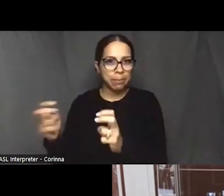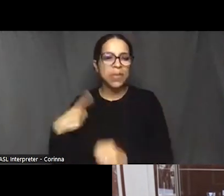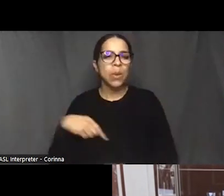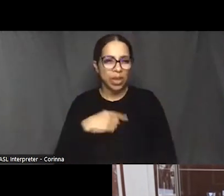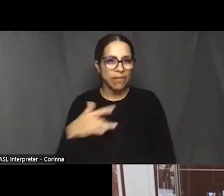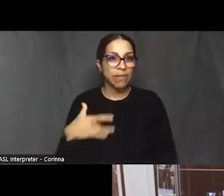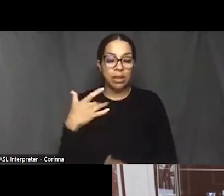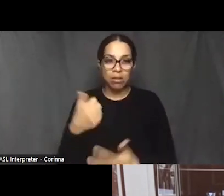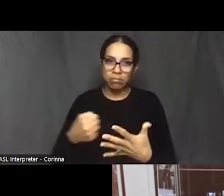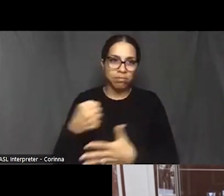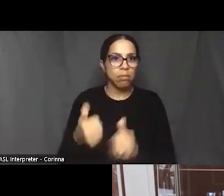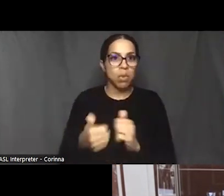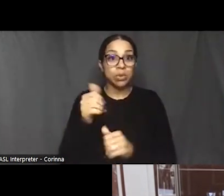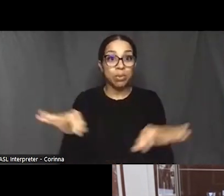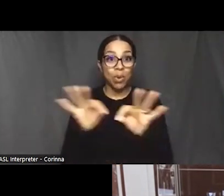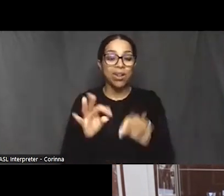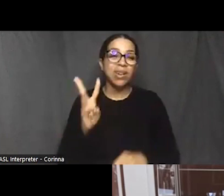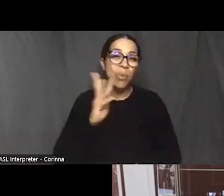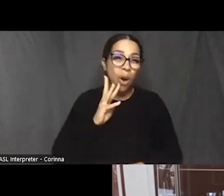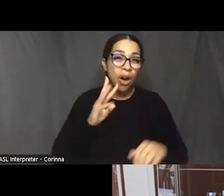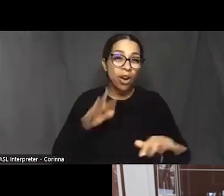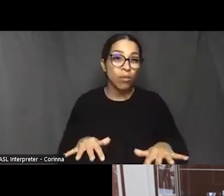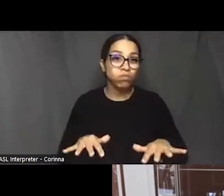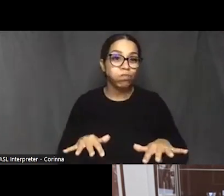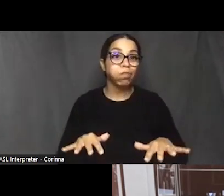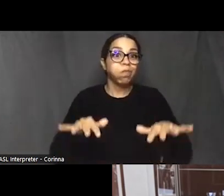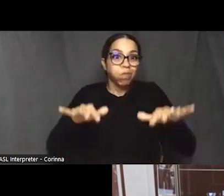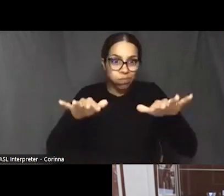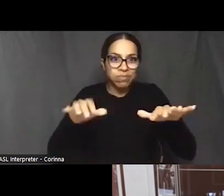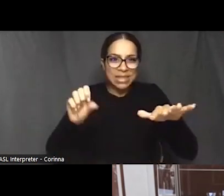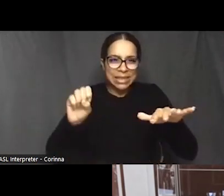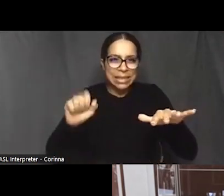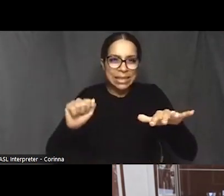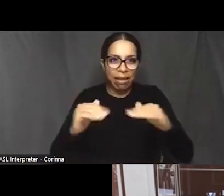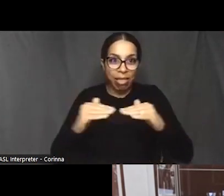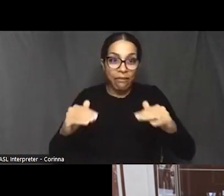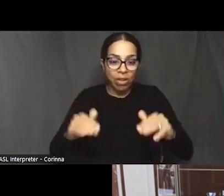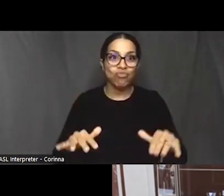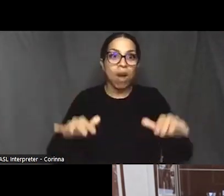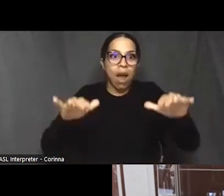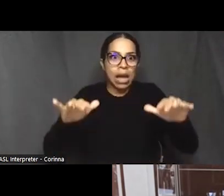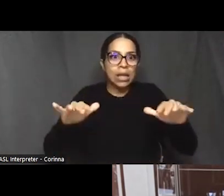which would be sea level rise and how that compounds historic racism